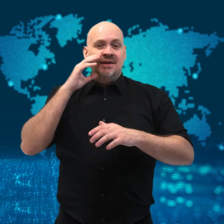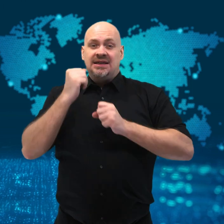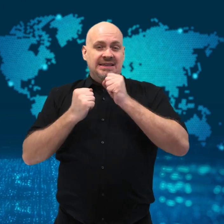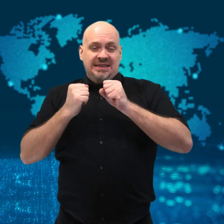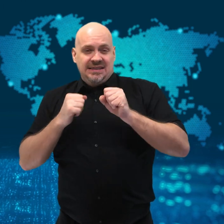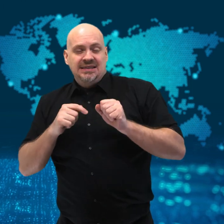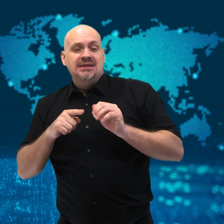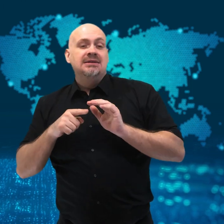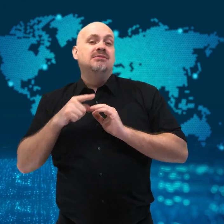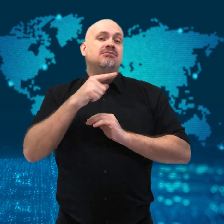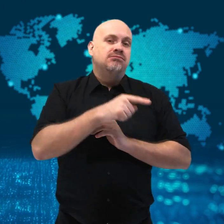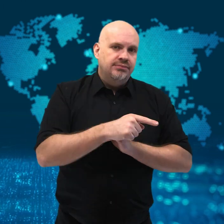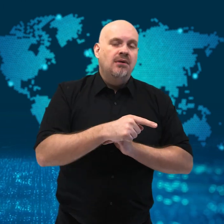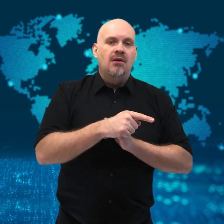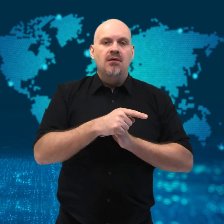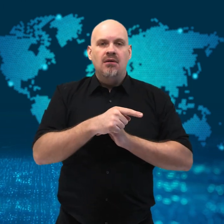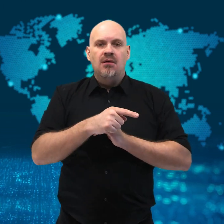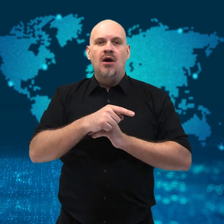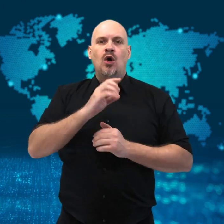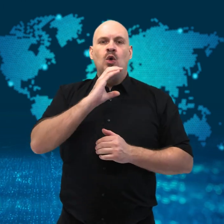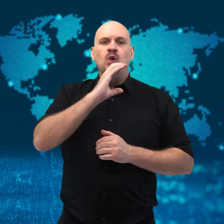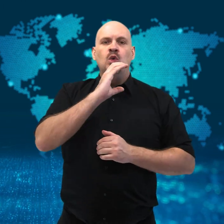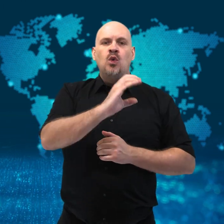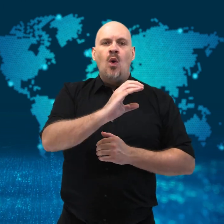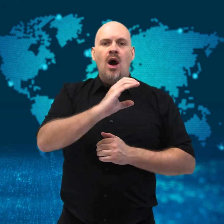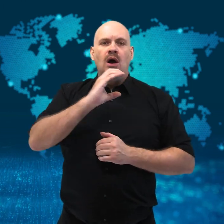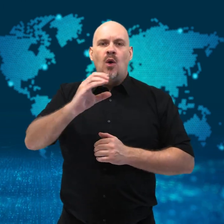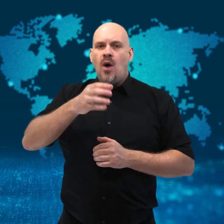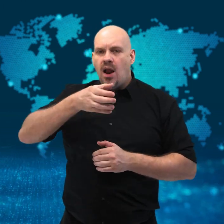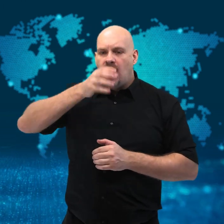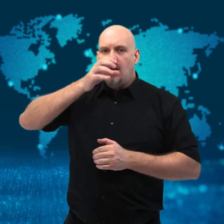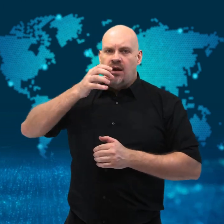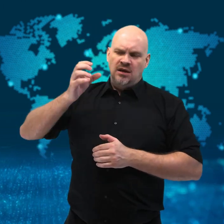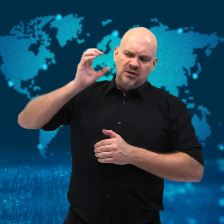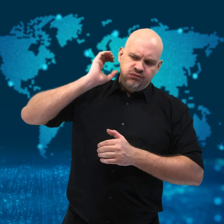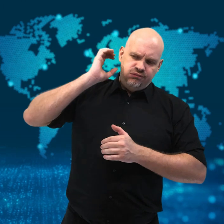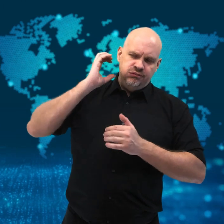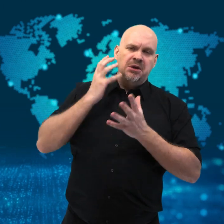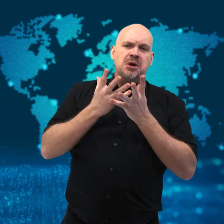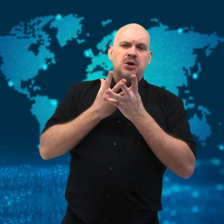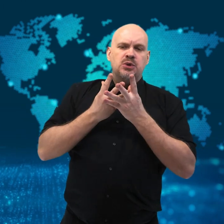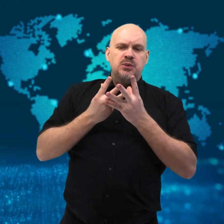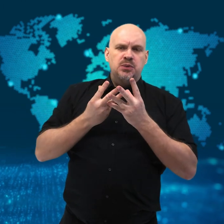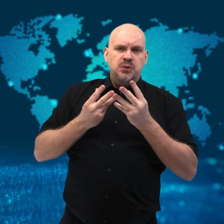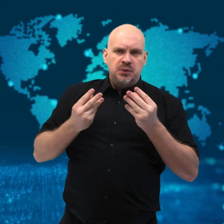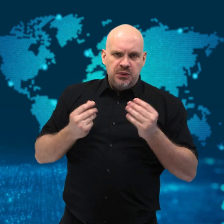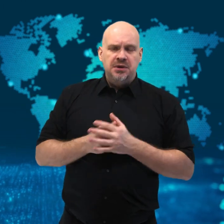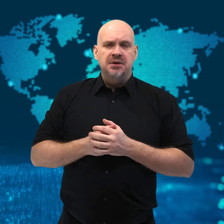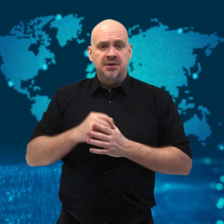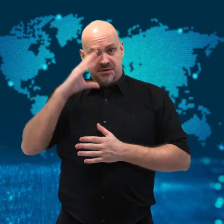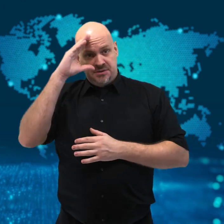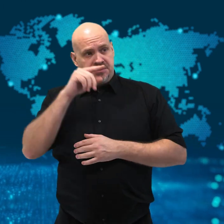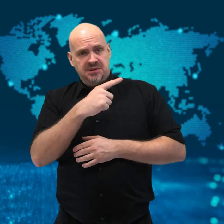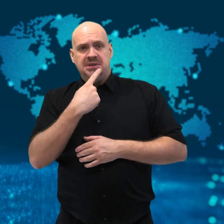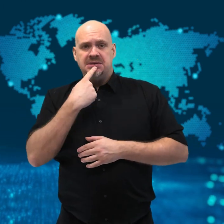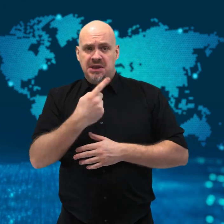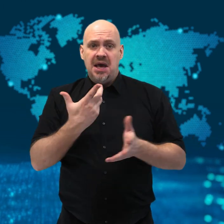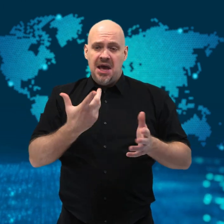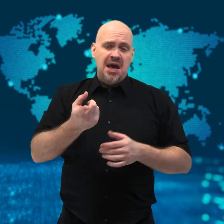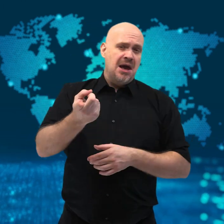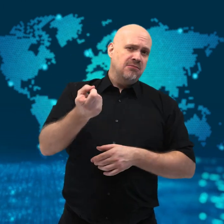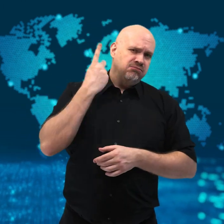Lance poured coca-cola on his injuries and it helped relieve the pain.